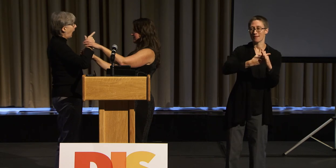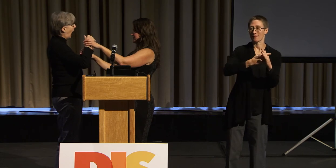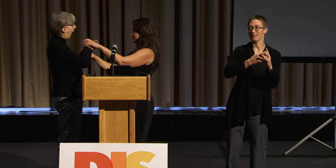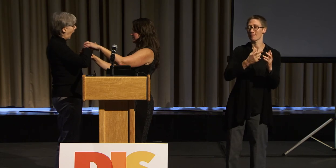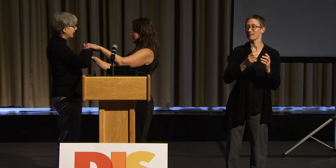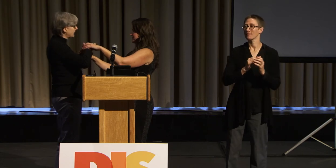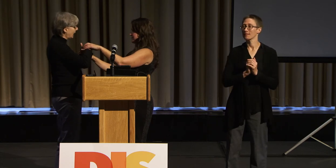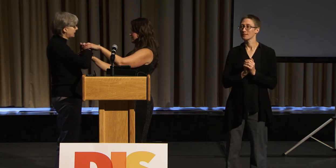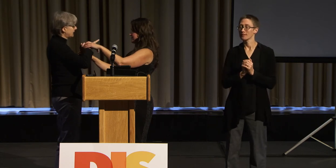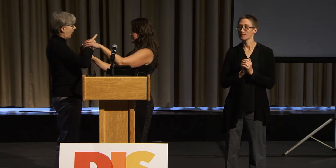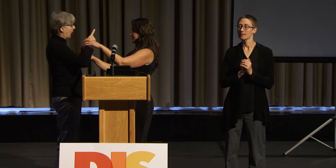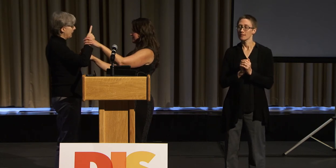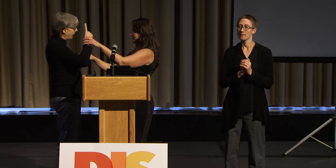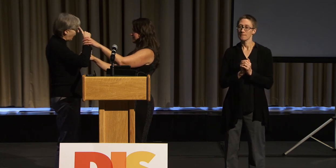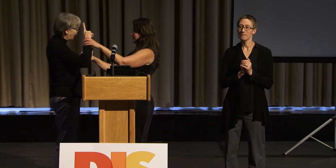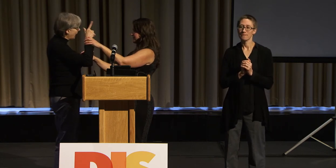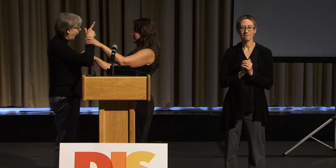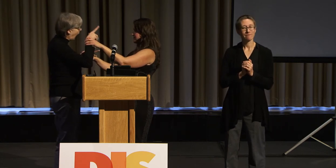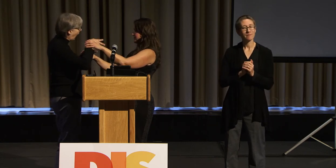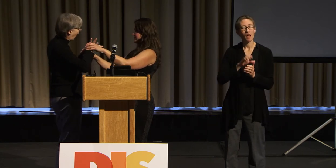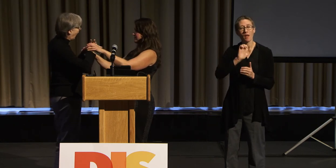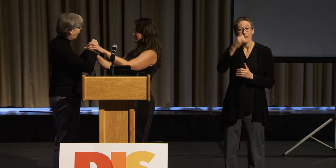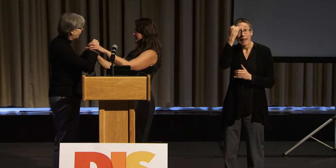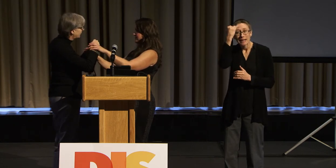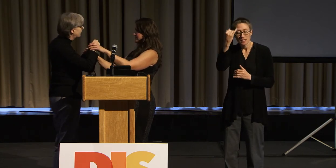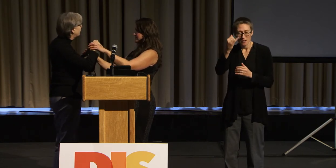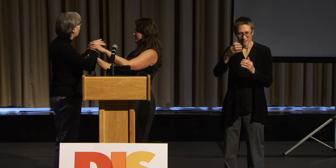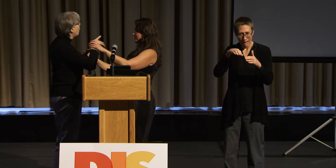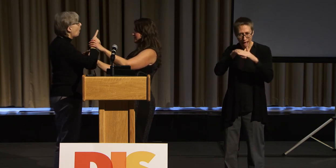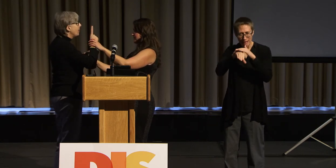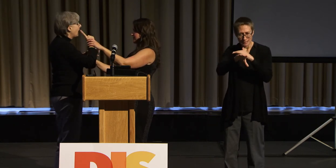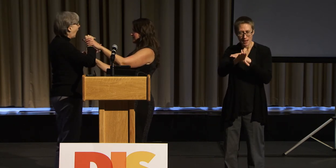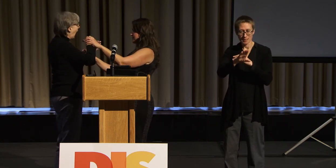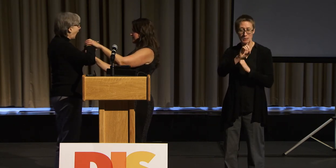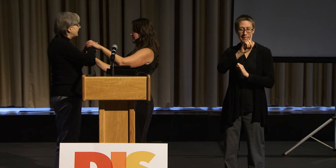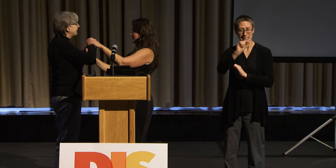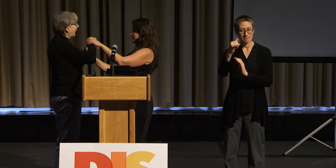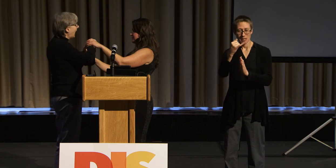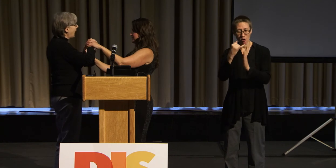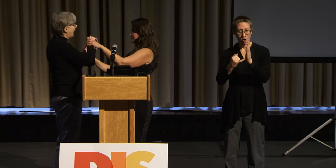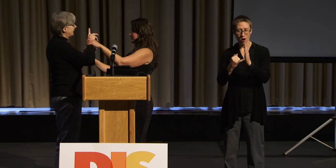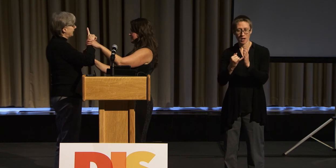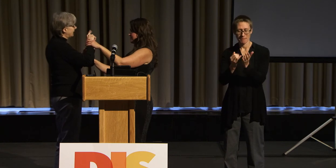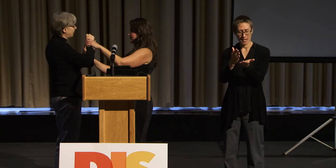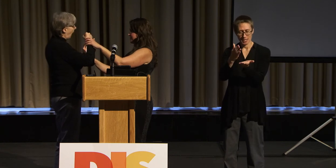about access and disability art being the core. And the question to you is, how do we